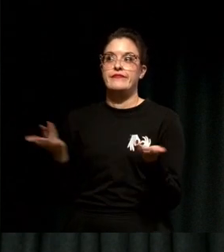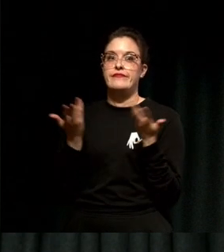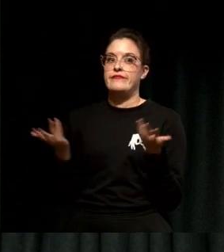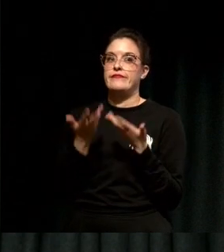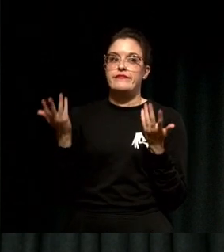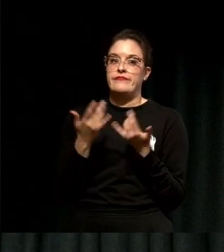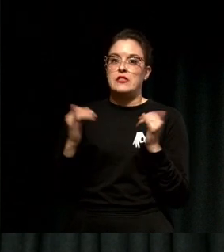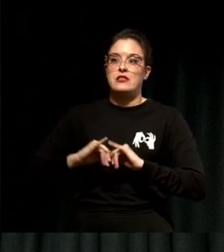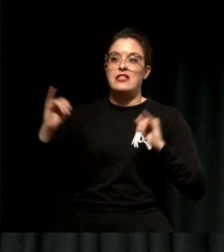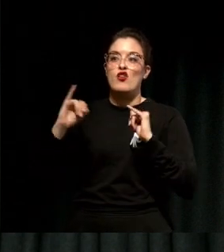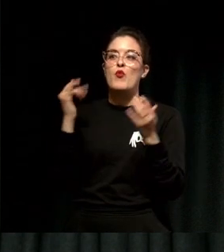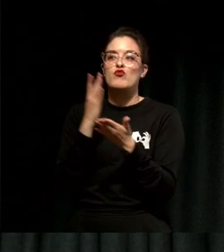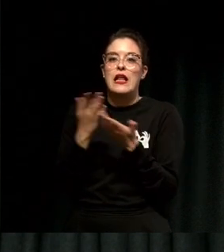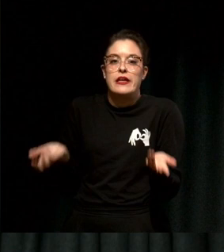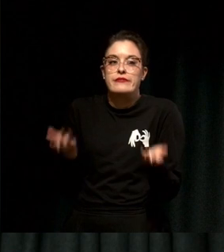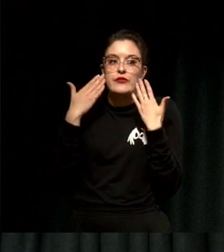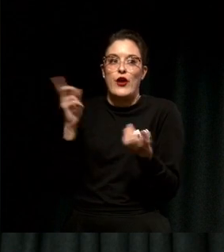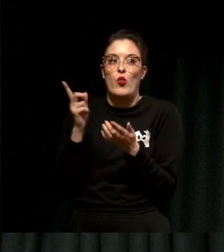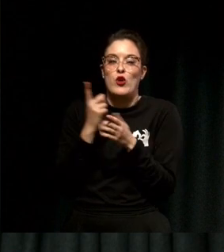and they really had nothing to talk about and she mentioned the stuff that she was doing